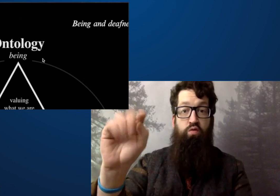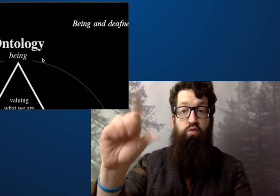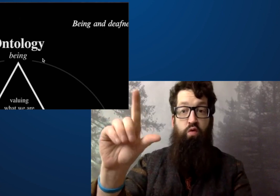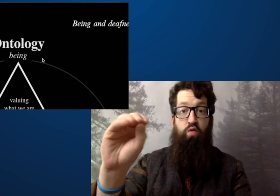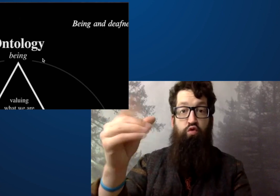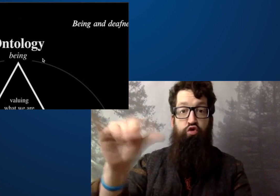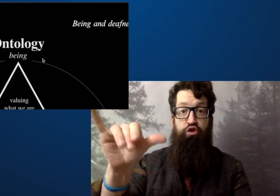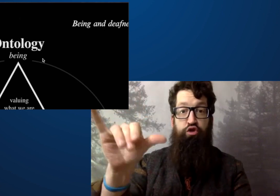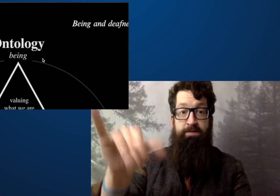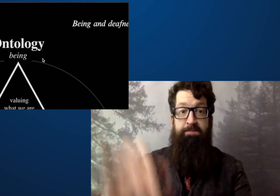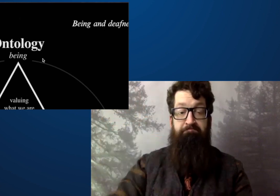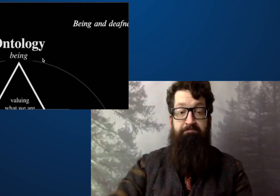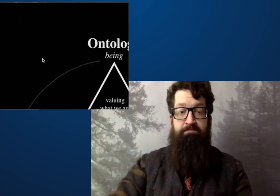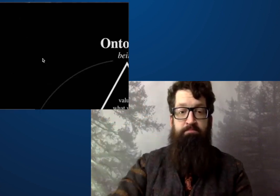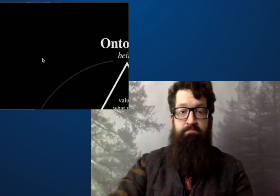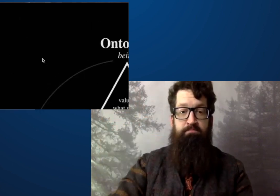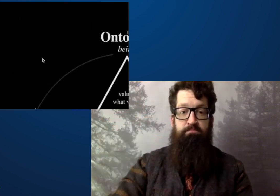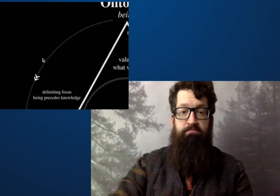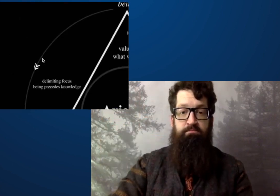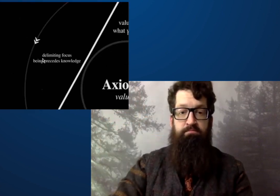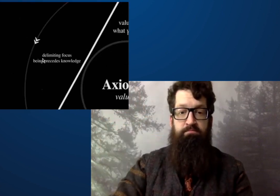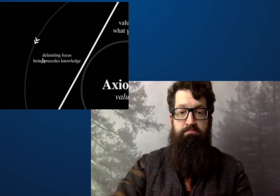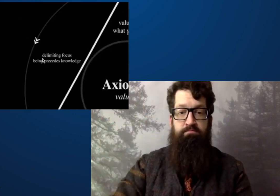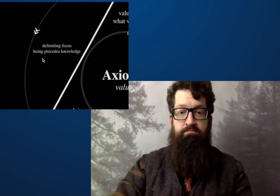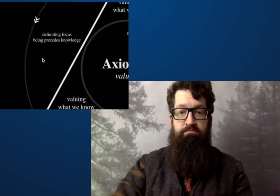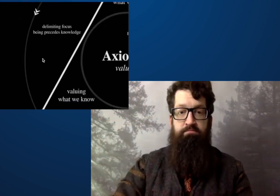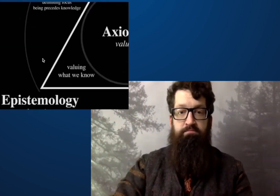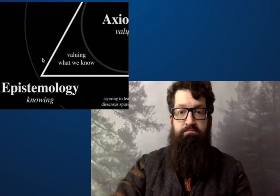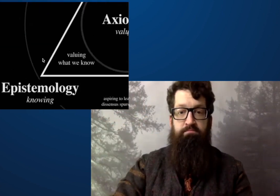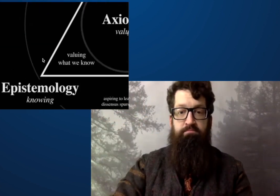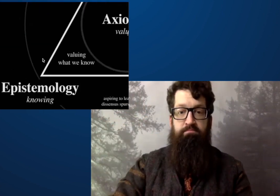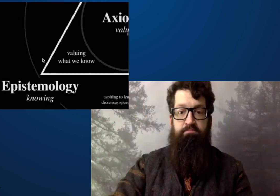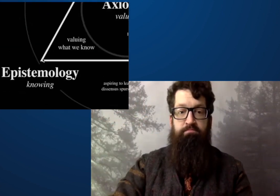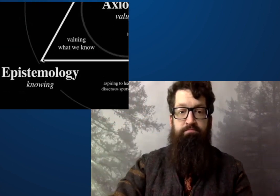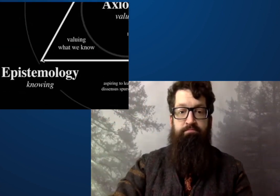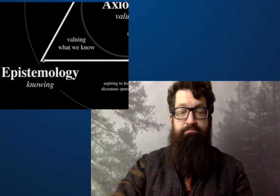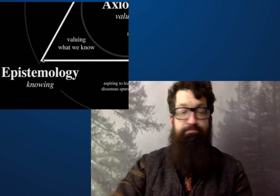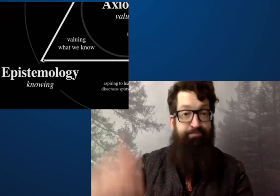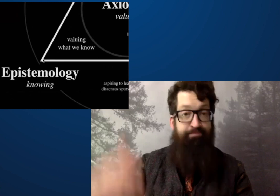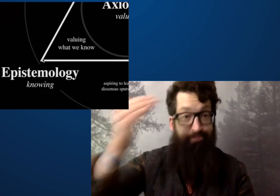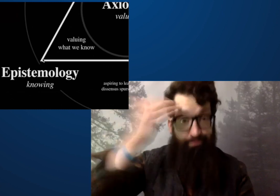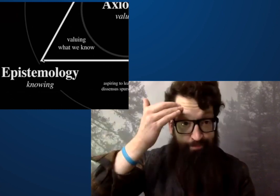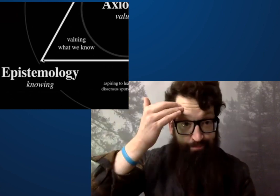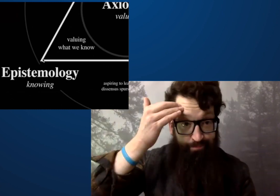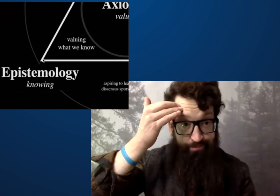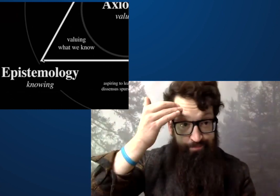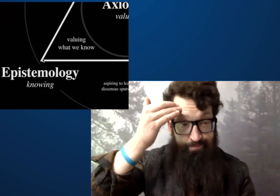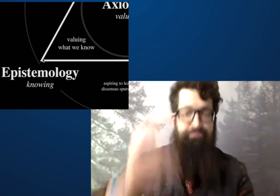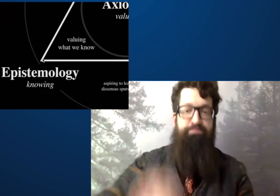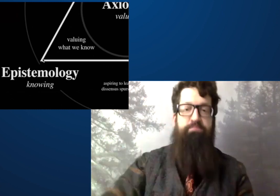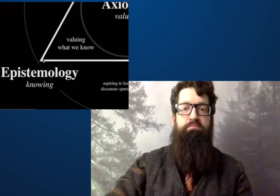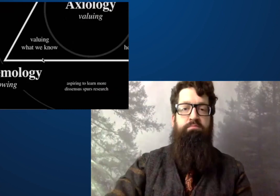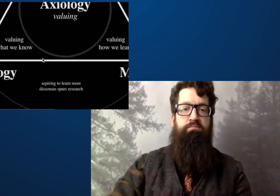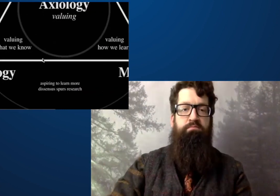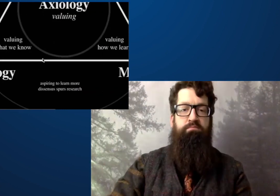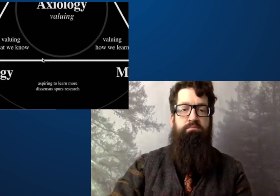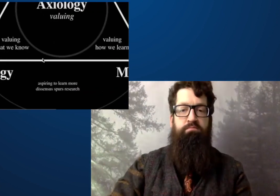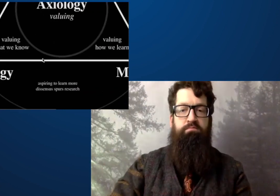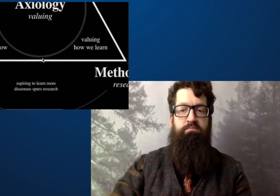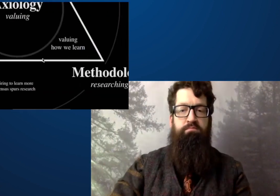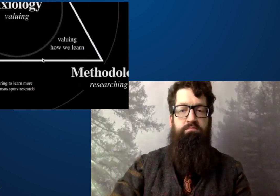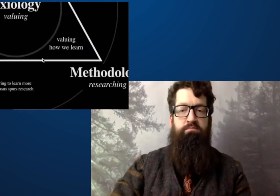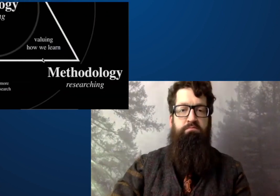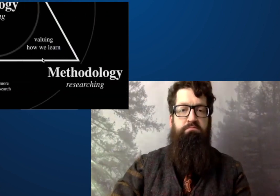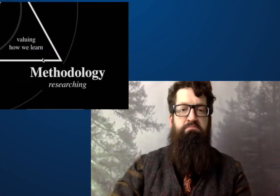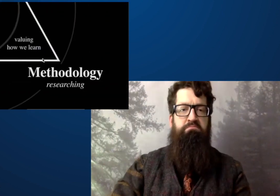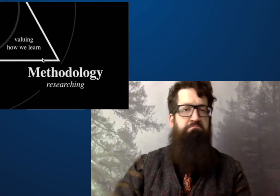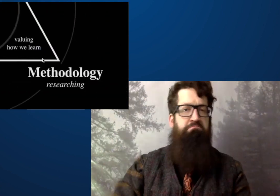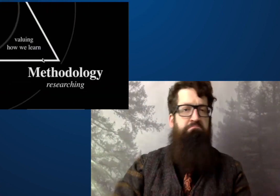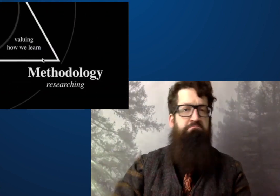Ontology and epistemology.